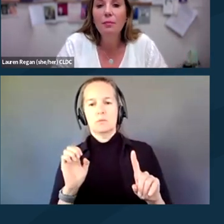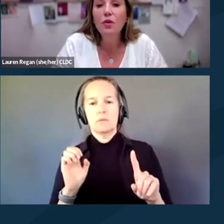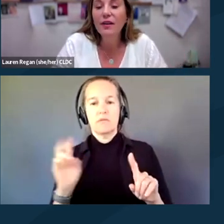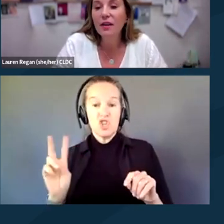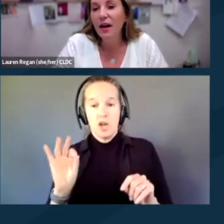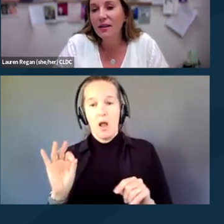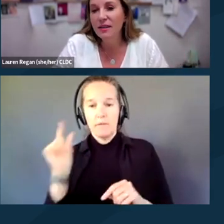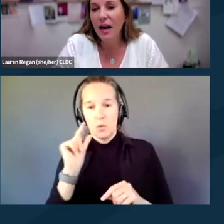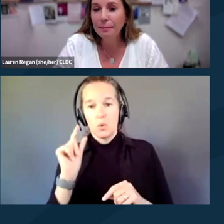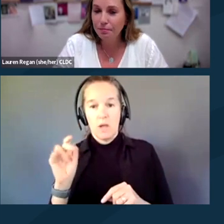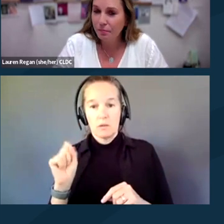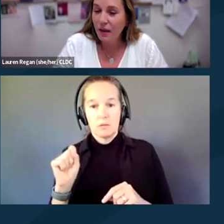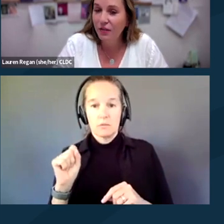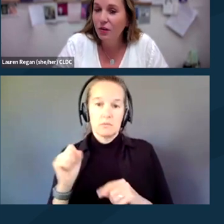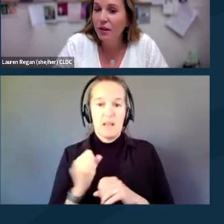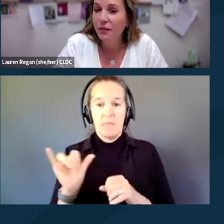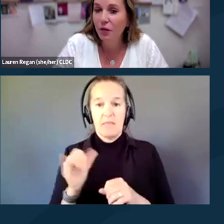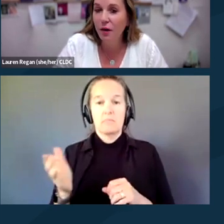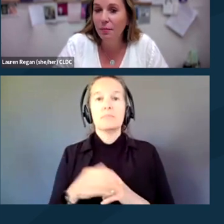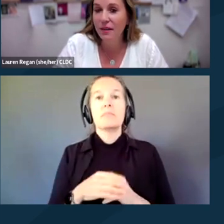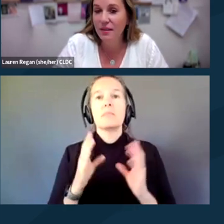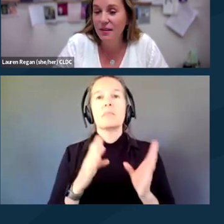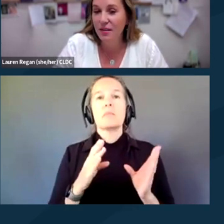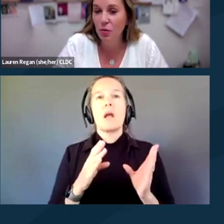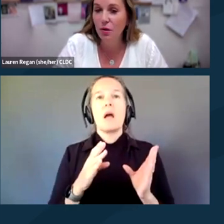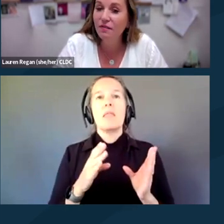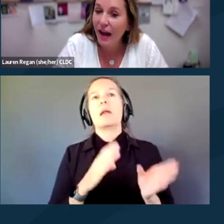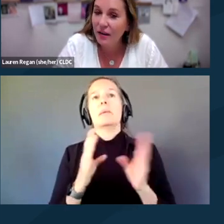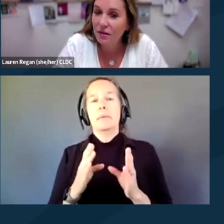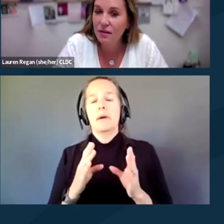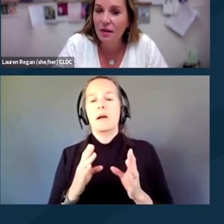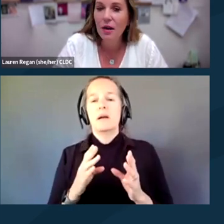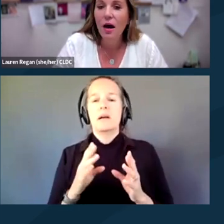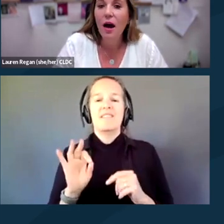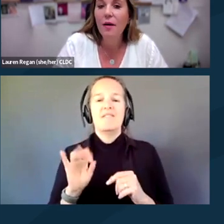Moving across the top. If you're looking for places to store files,